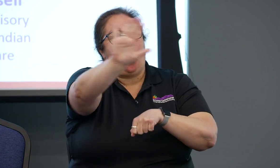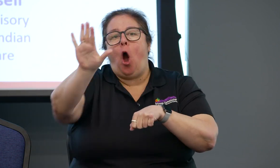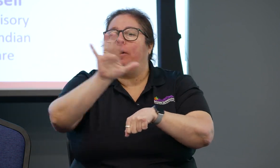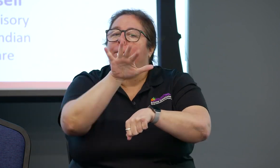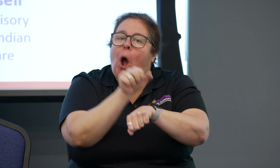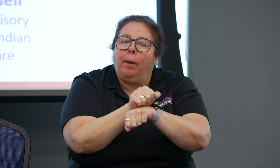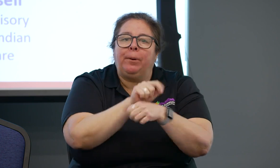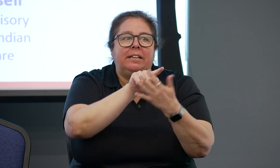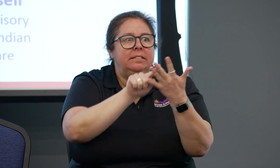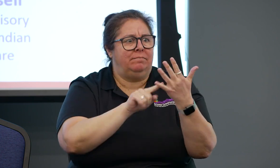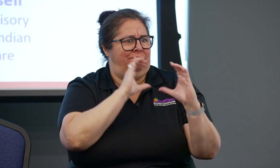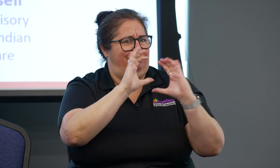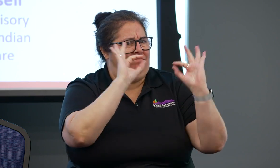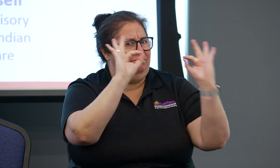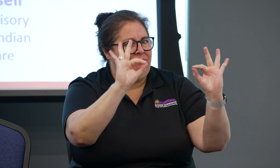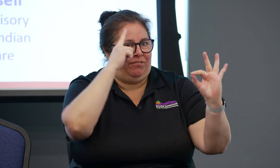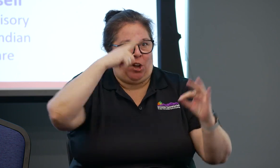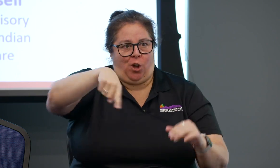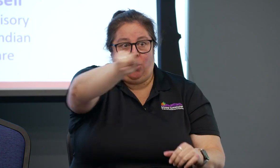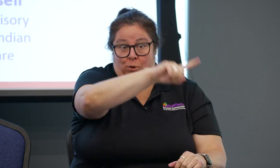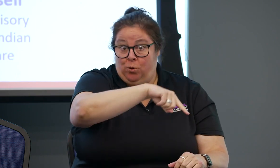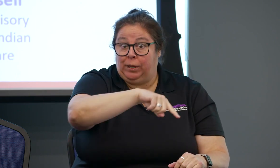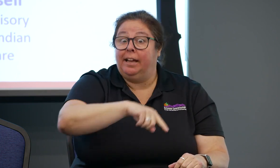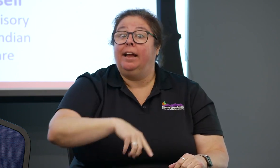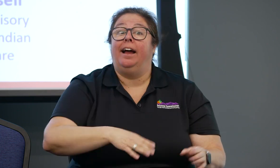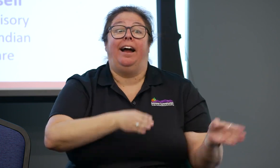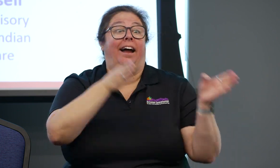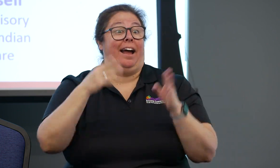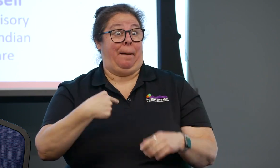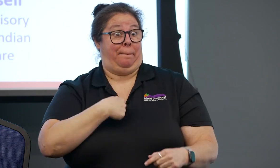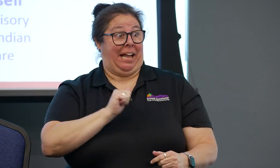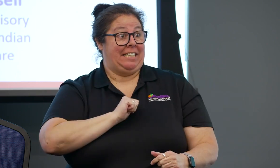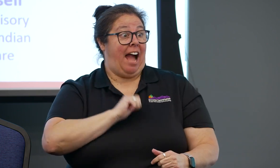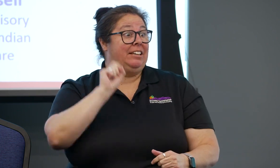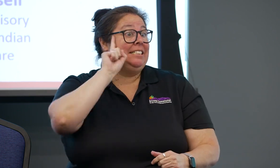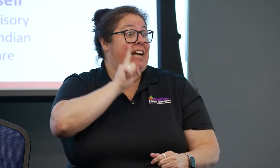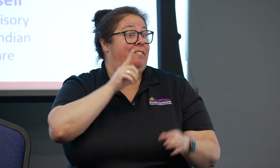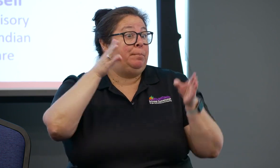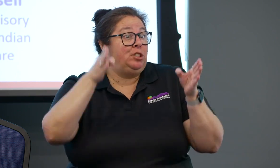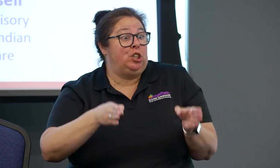that are here on the screen. That is going to work for my colleague Christy, who you met earlier, because she's Hard of Hearing.